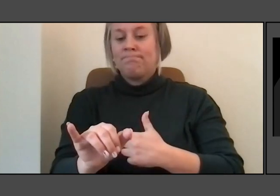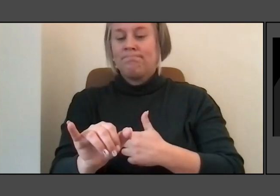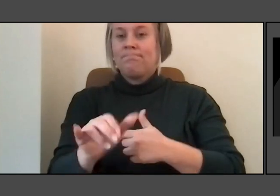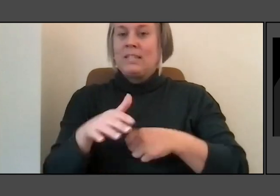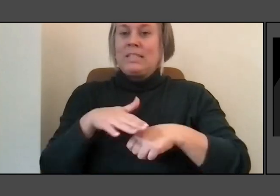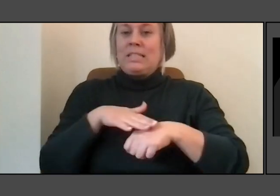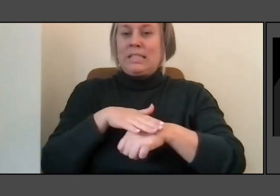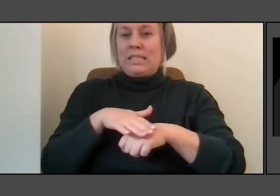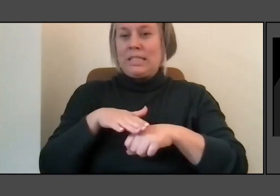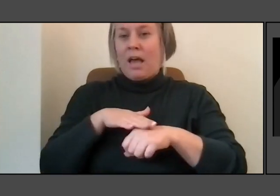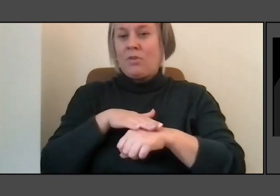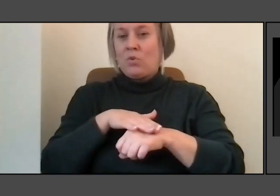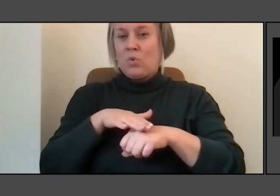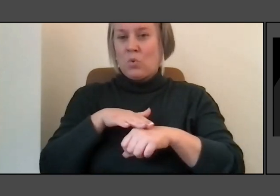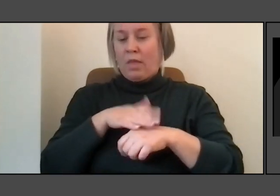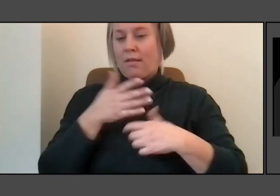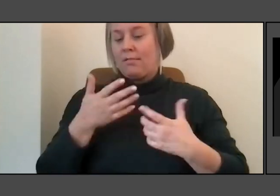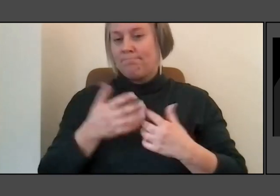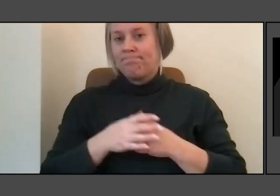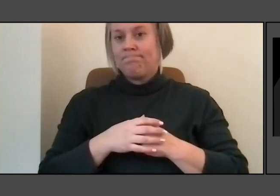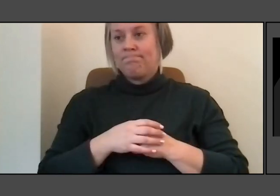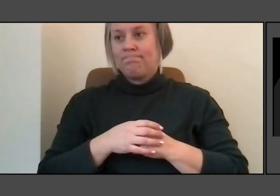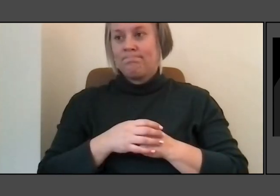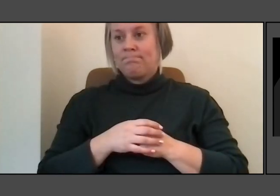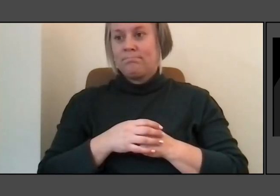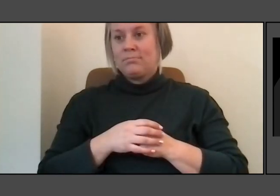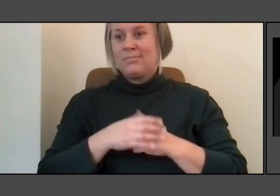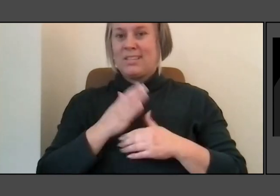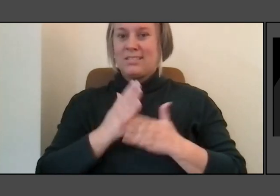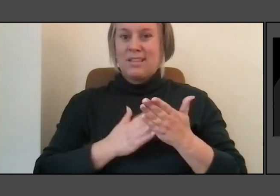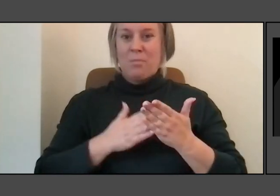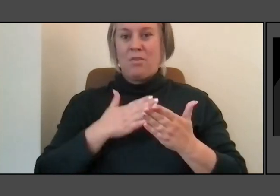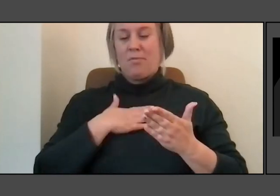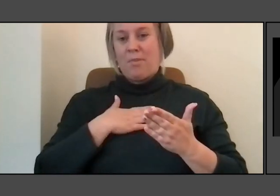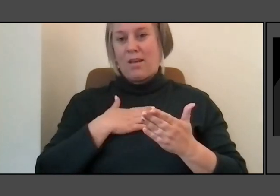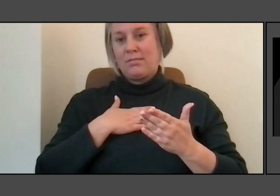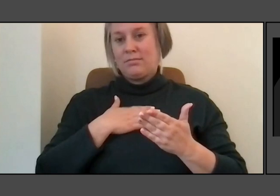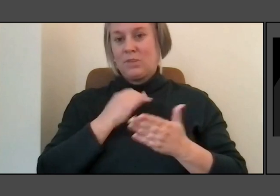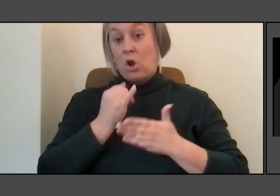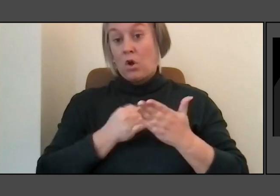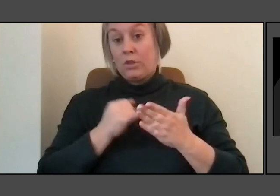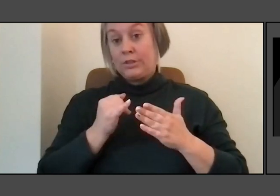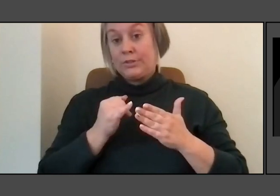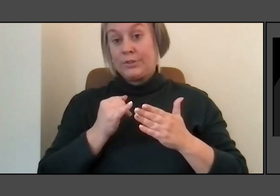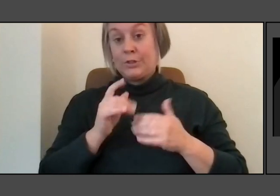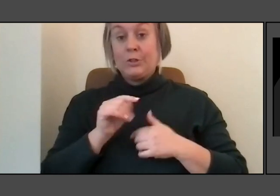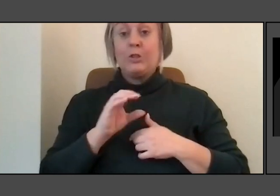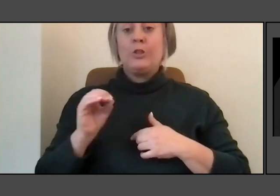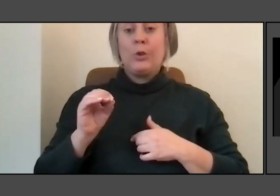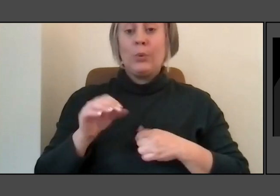One could argue that some of my works are too subtle and you might not notice them. You might go right by them.